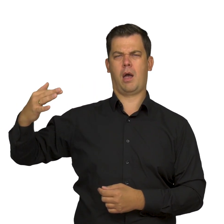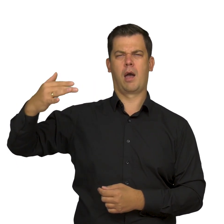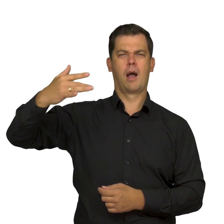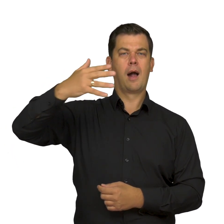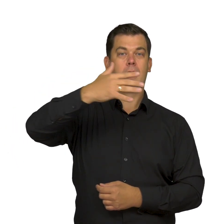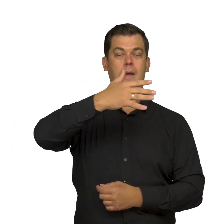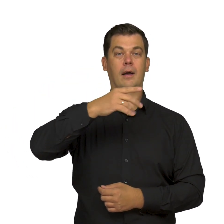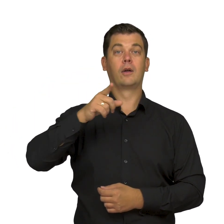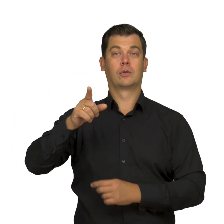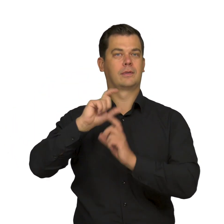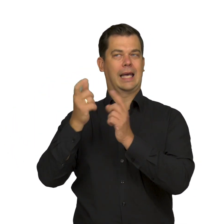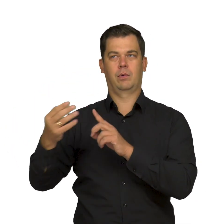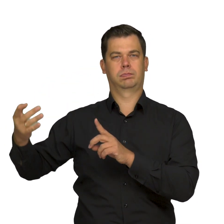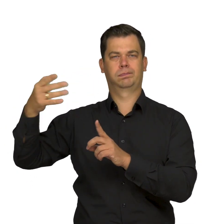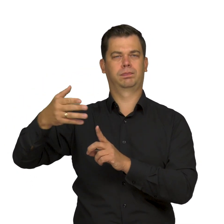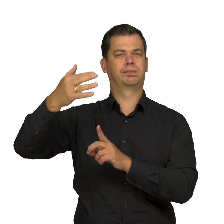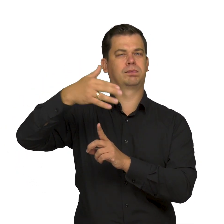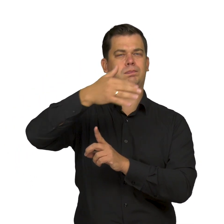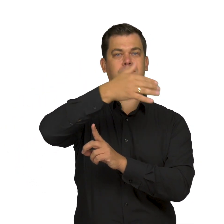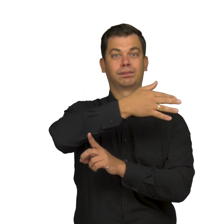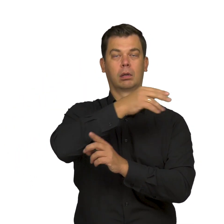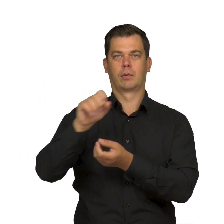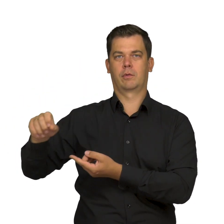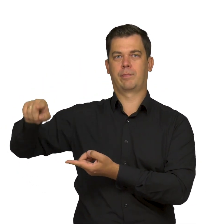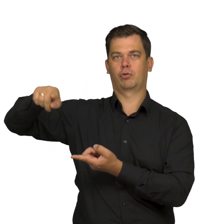The stripe runs towards the right-hand side of the painting, gradually getting broader,